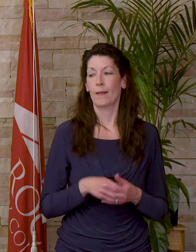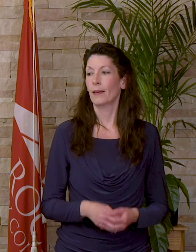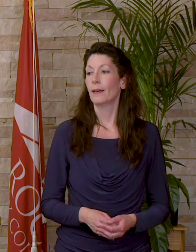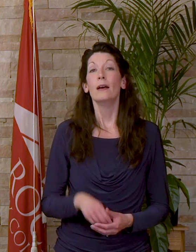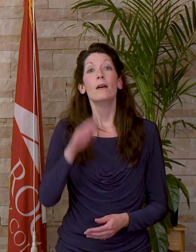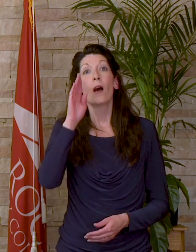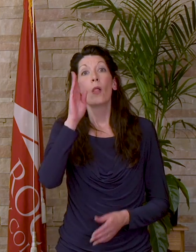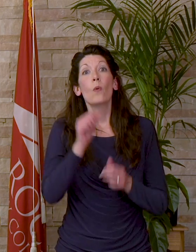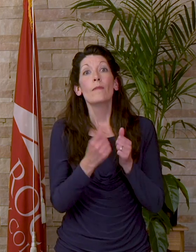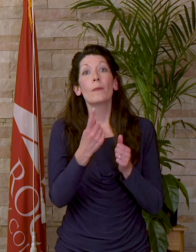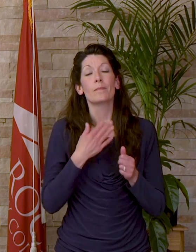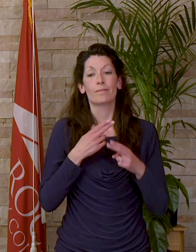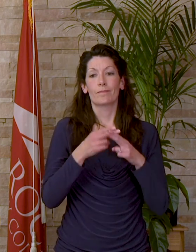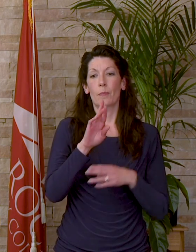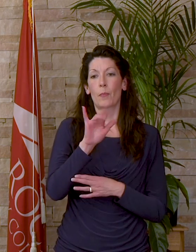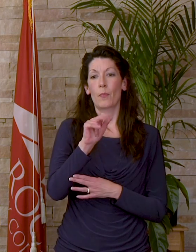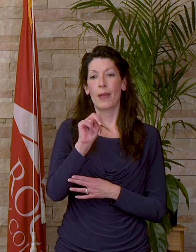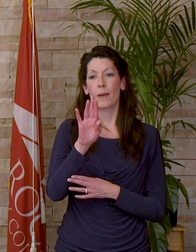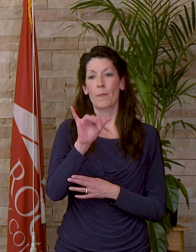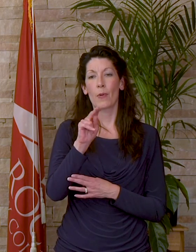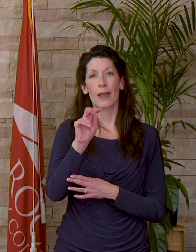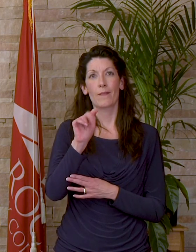[Bryan Bryant] Hi everyone, I am Bryan Bryant. I'm the vice president of administrative services